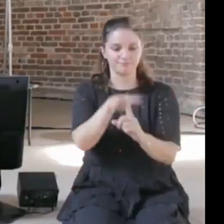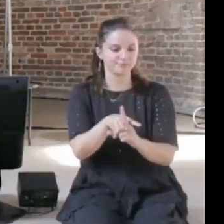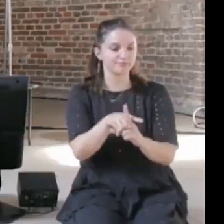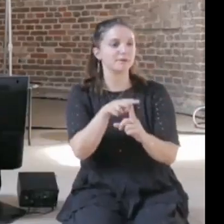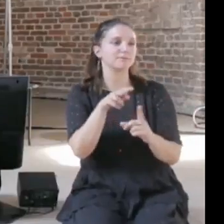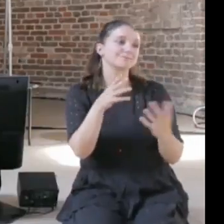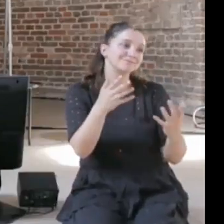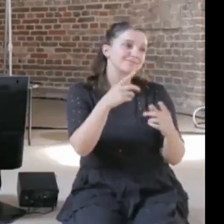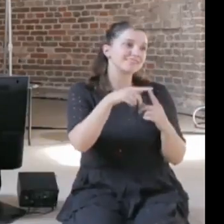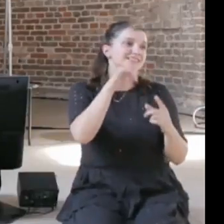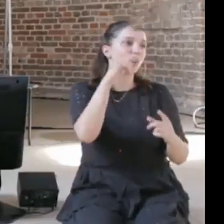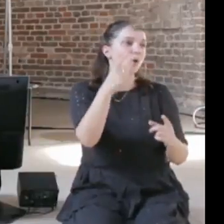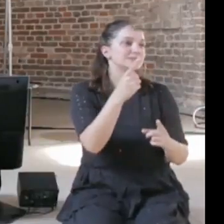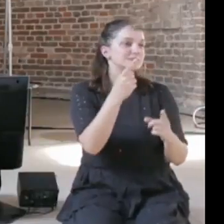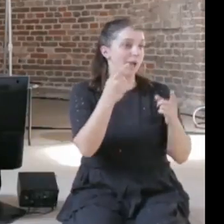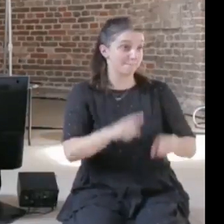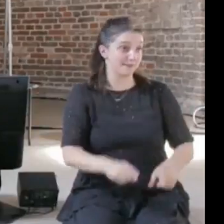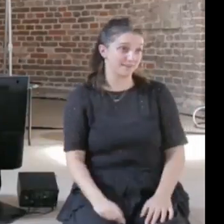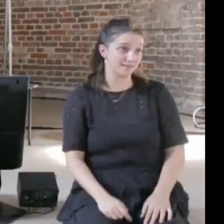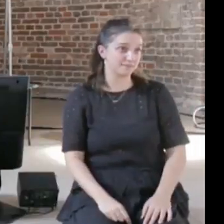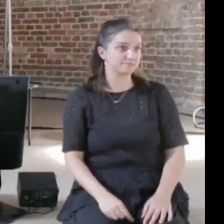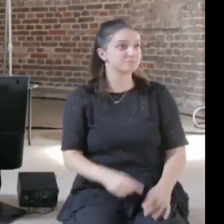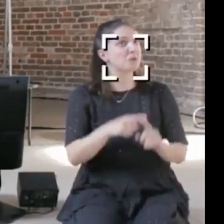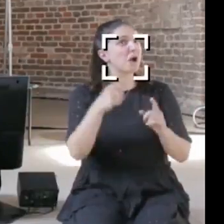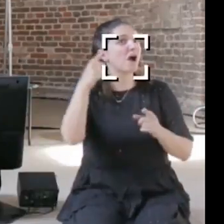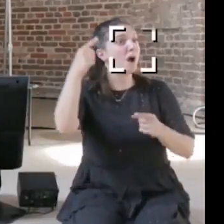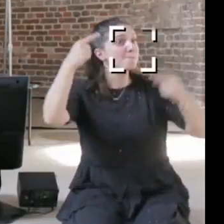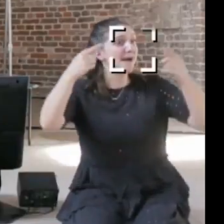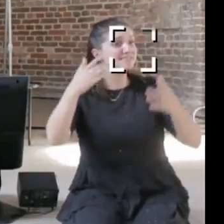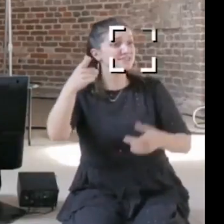but then you could wonder is this because our politicians are too old, is it because